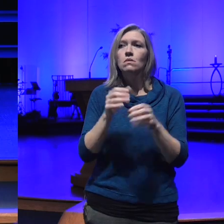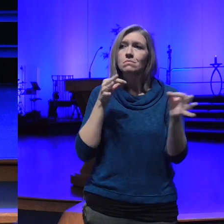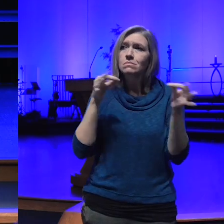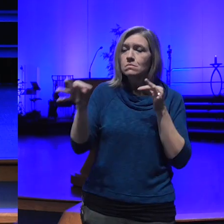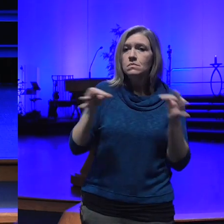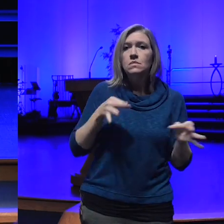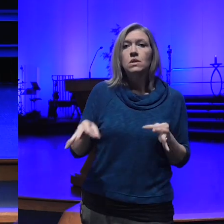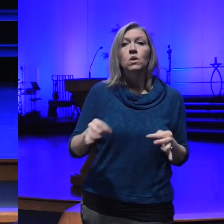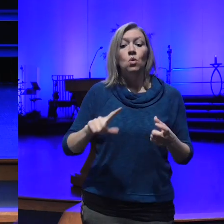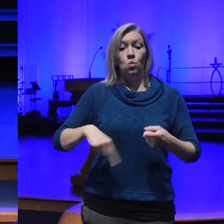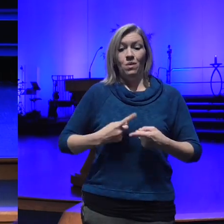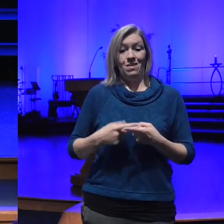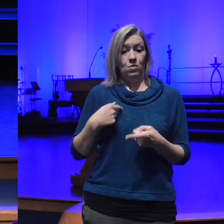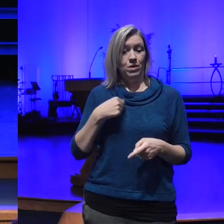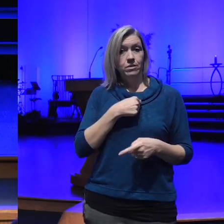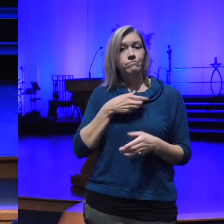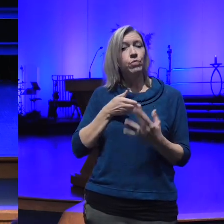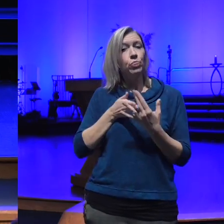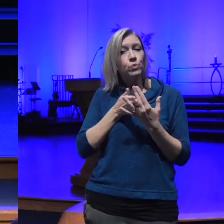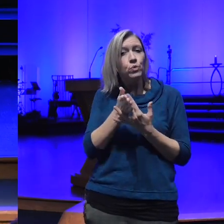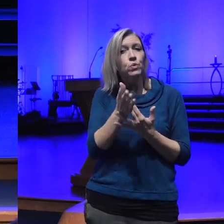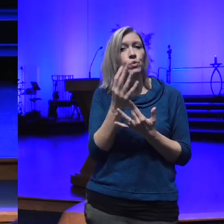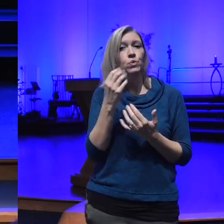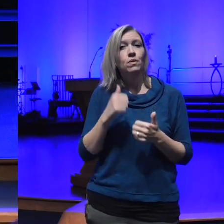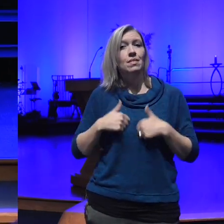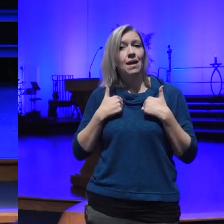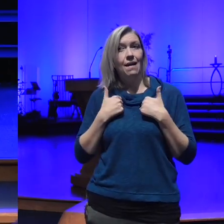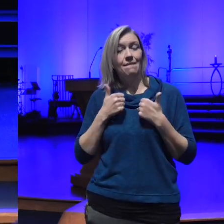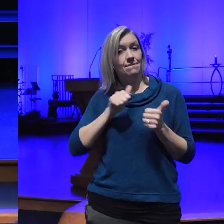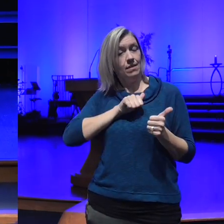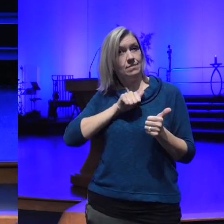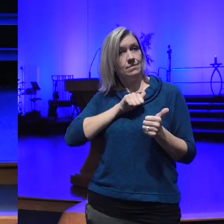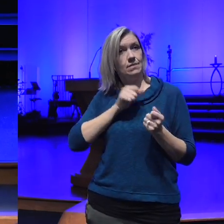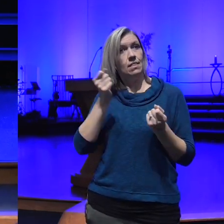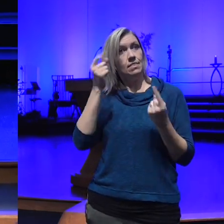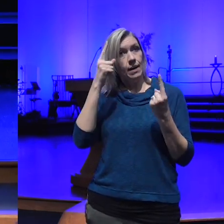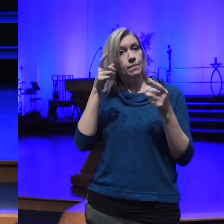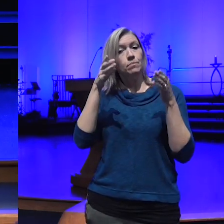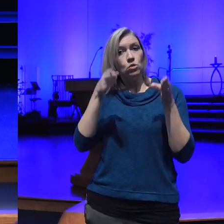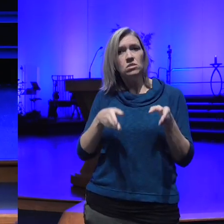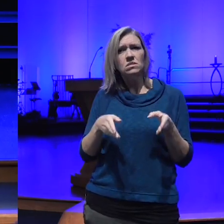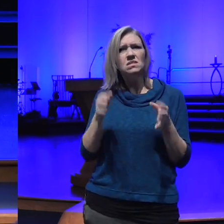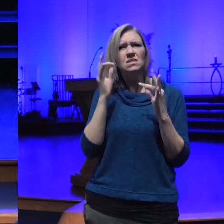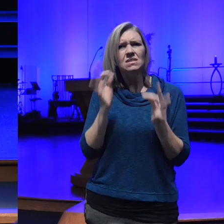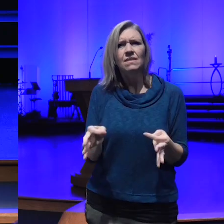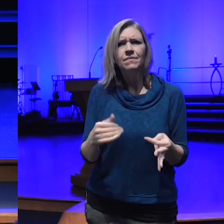through this life an enlightened person absolutely has their preferences but they don't feel a need